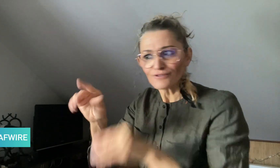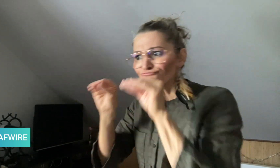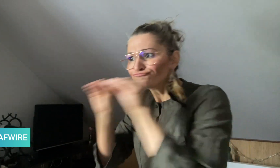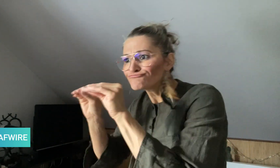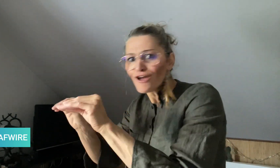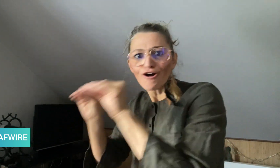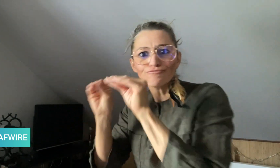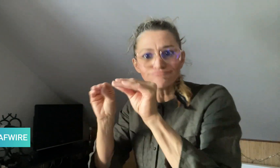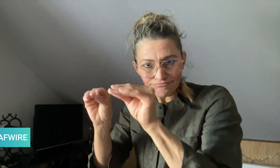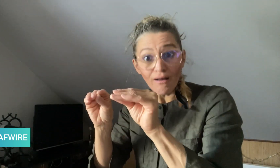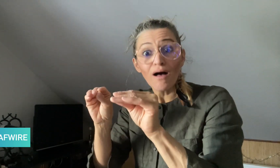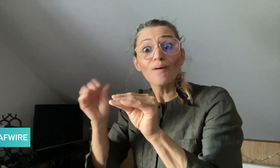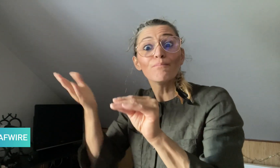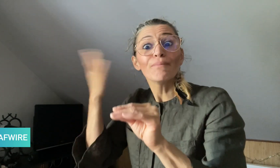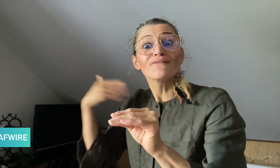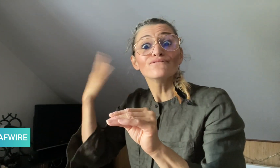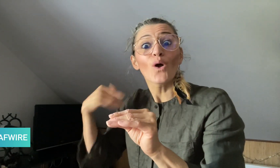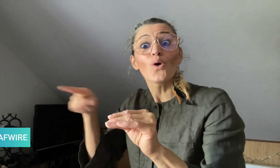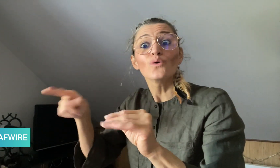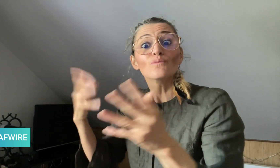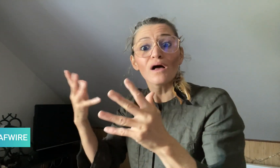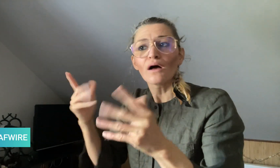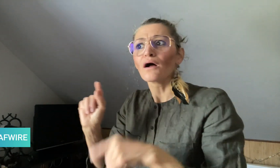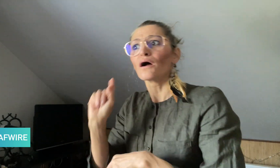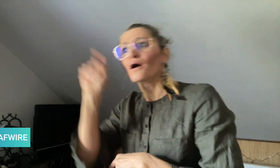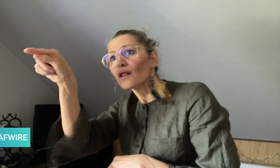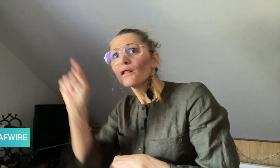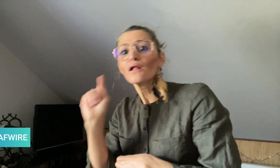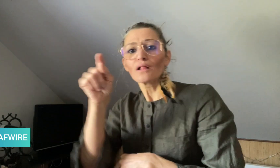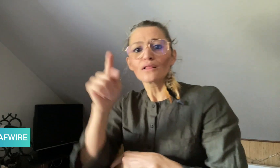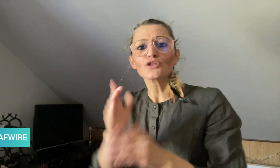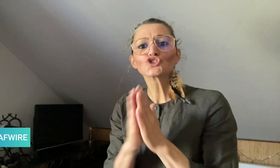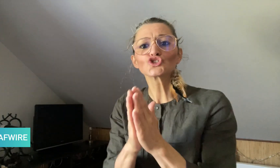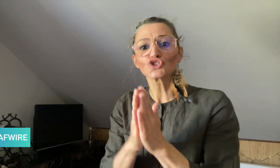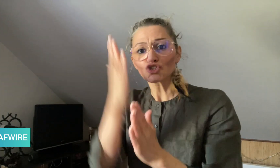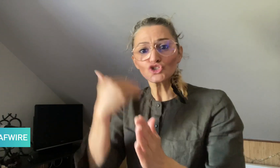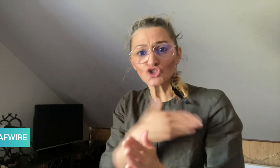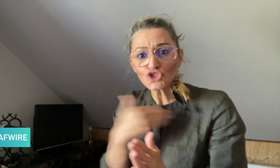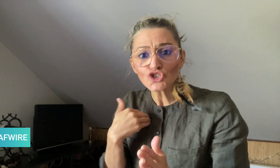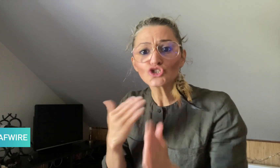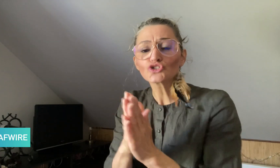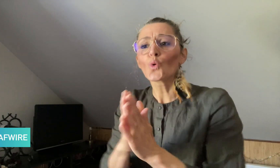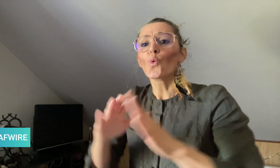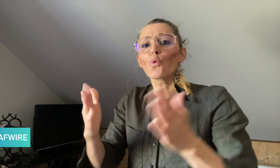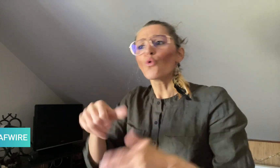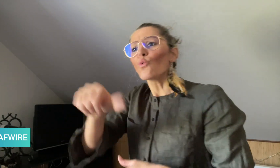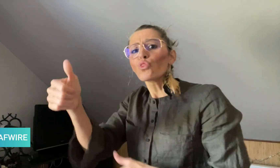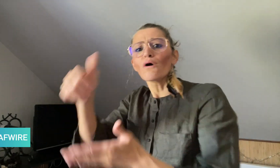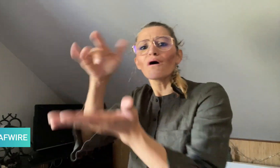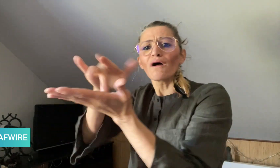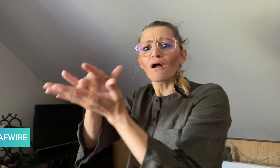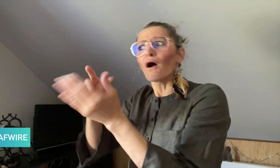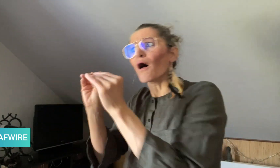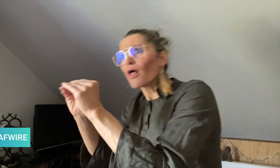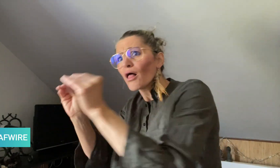carried out at a church and other places,